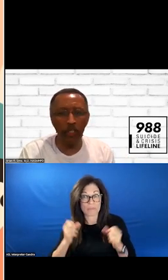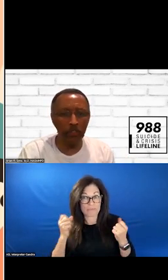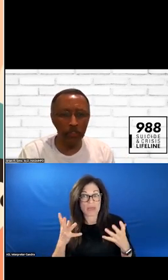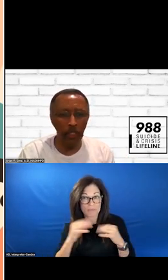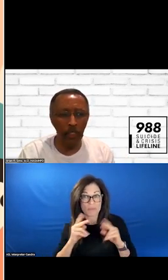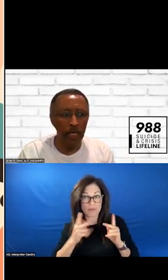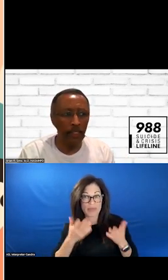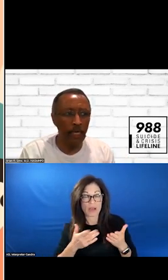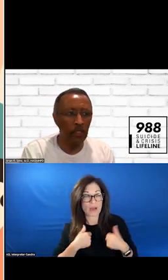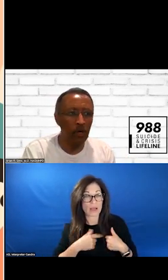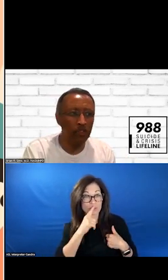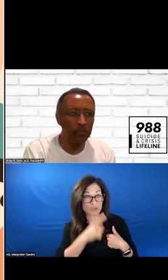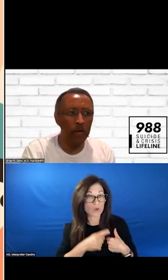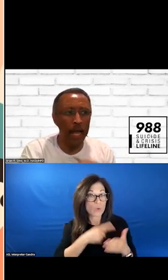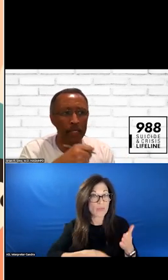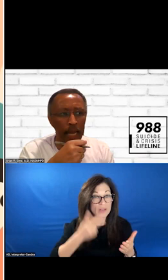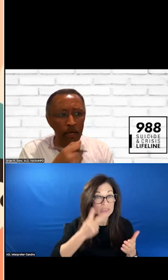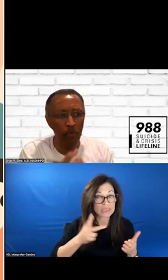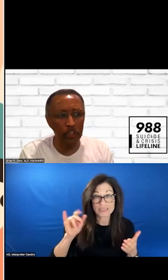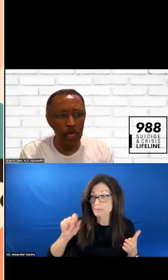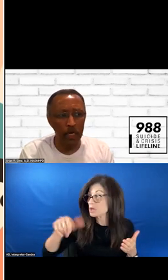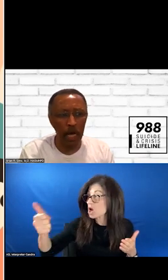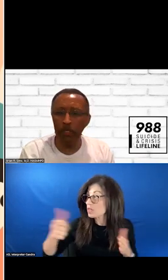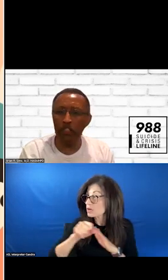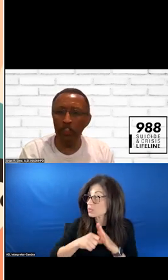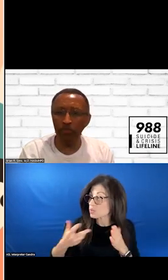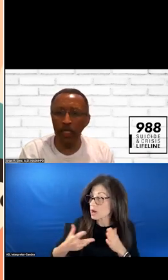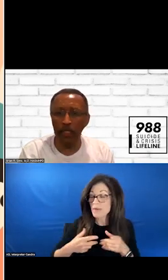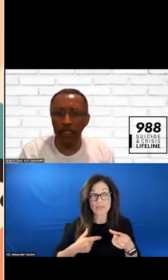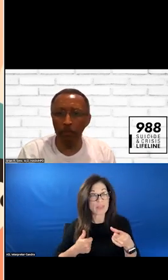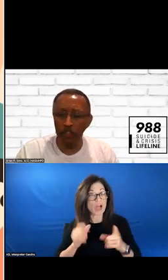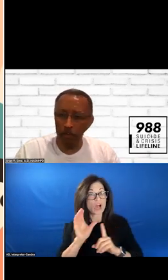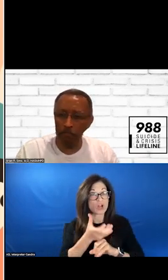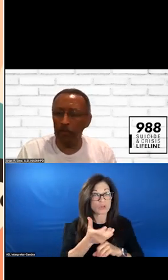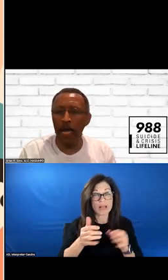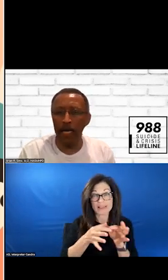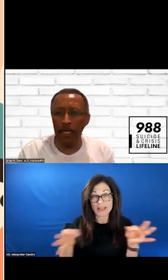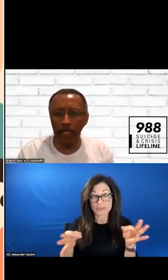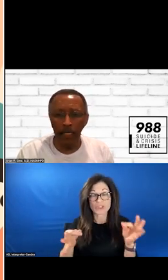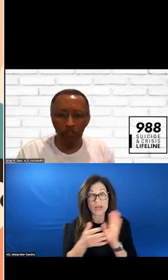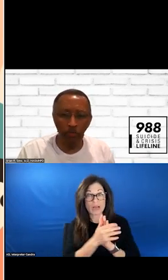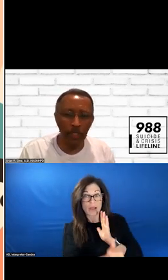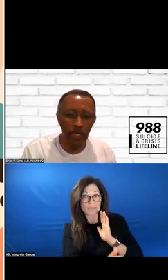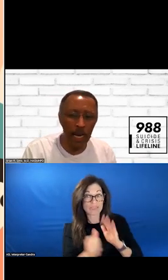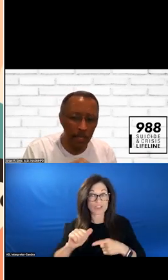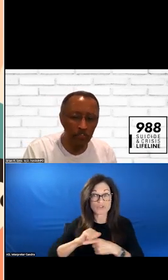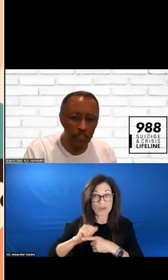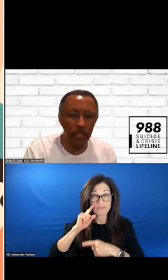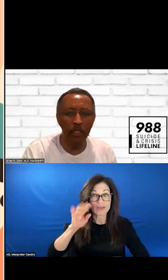STATES ARE SEEING IS THE CULTURAL AND LANGUAGE COMPETENCY FOR 988 IS NOT SEEN